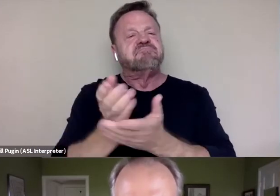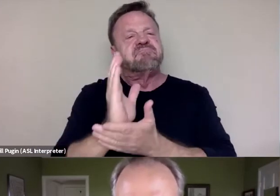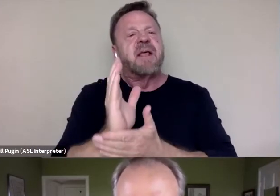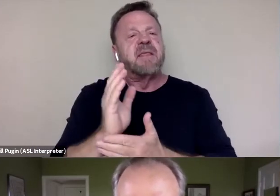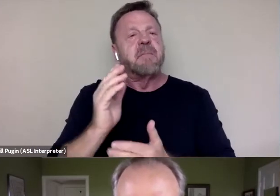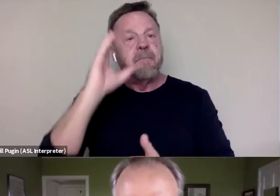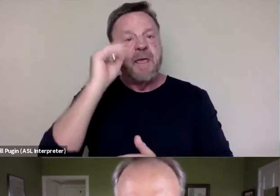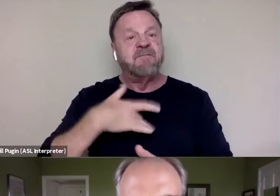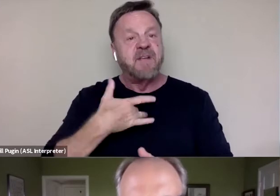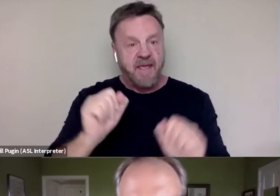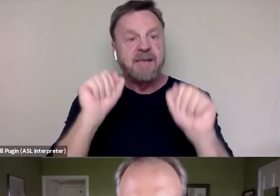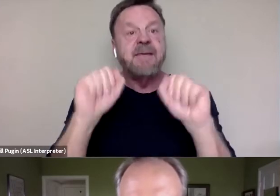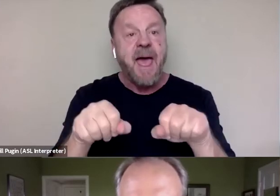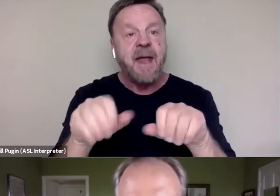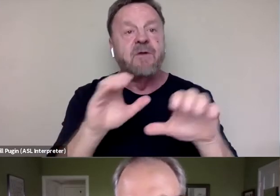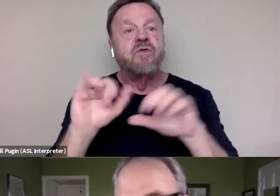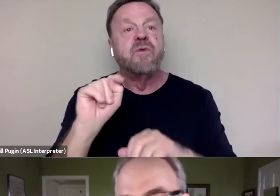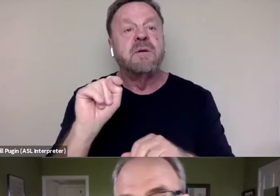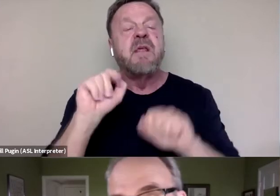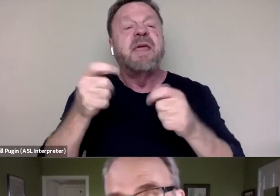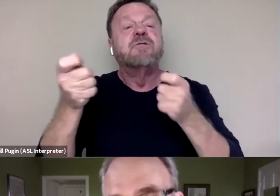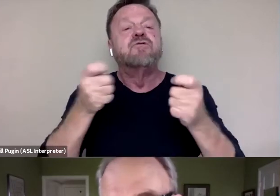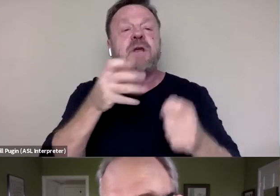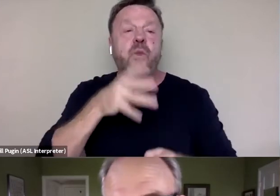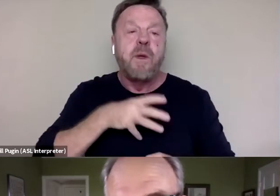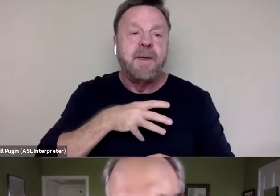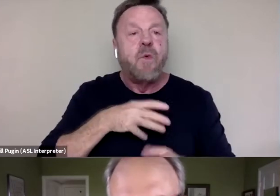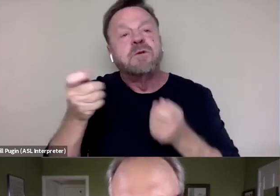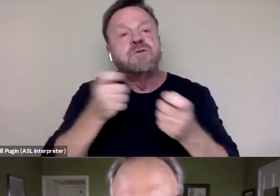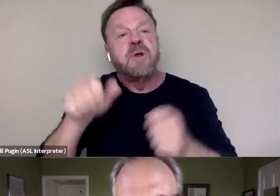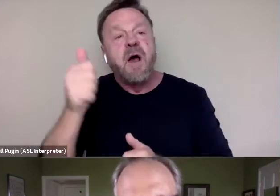they can treat women as, or other men, as property.